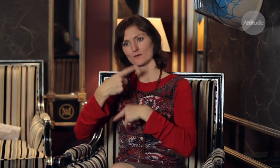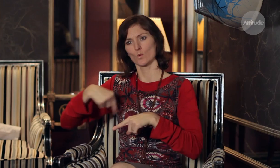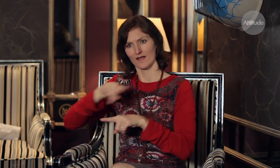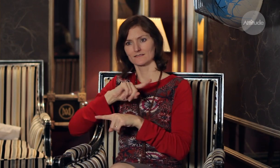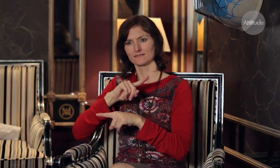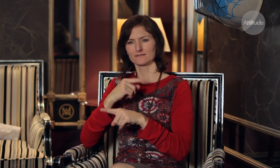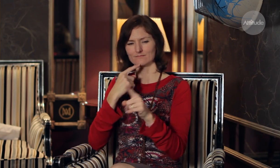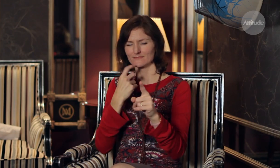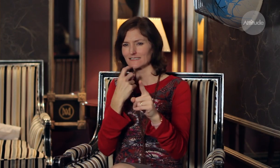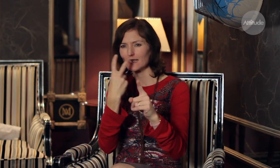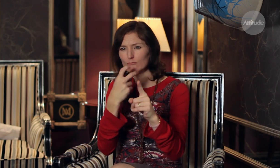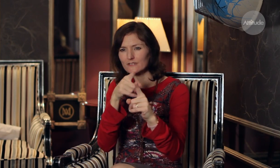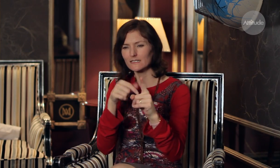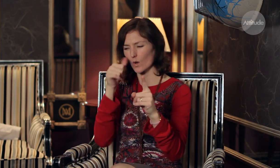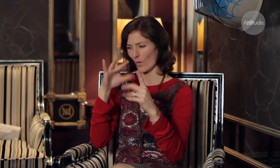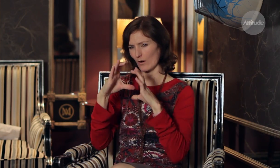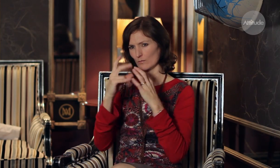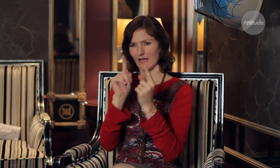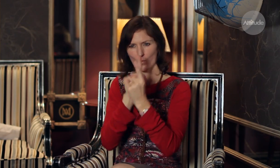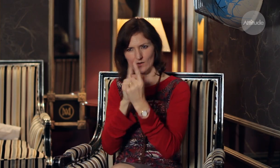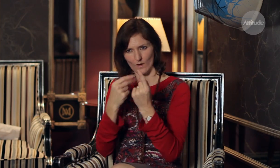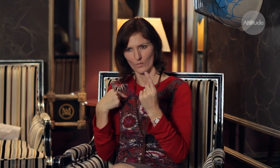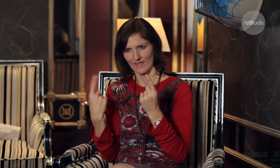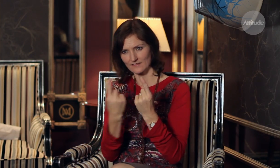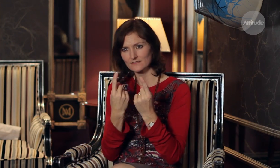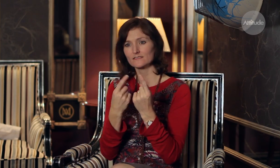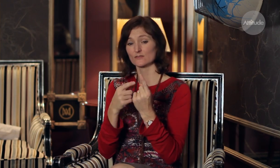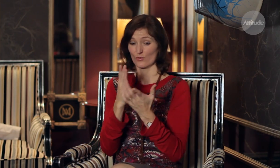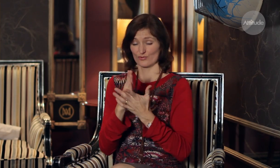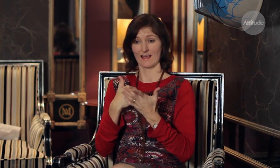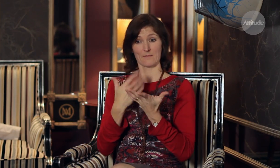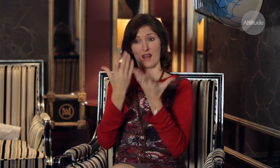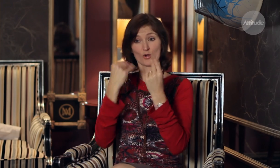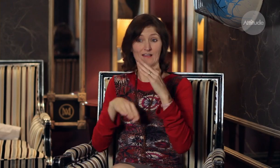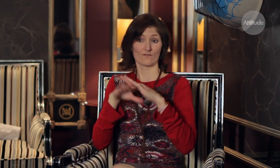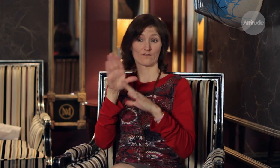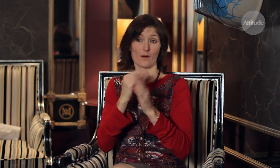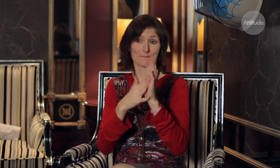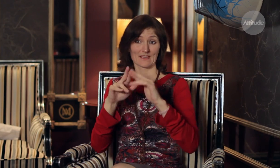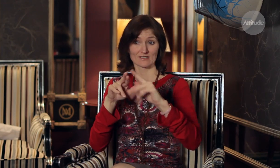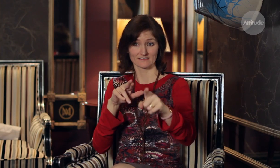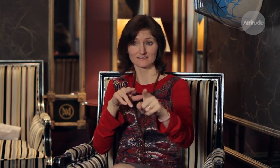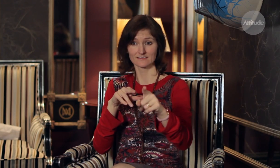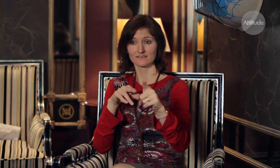to lip read within the family because we knew each other well. So really a lot of my education